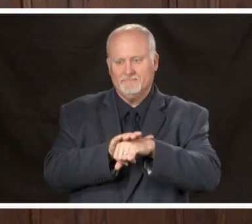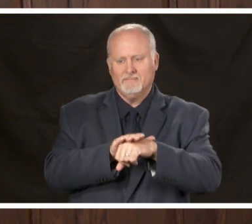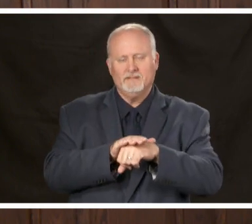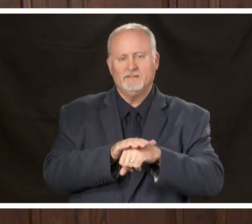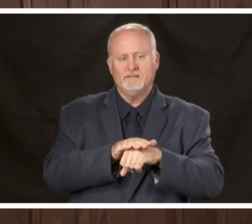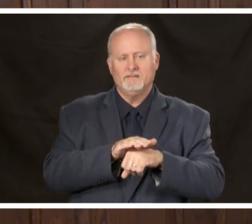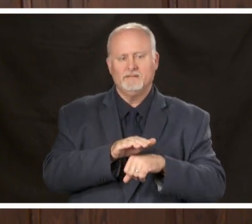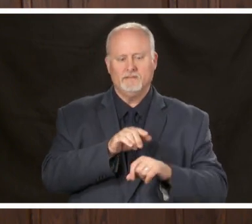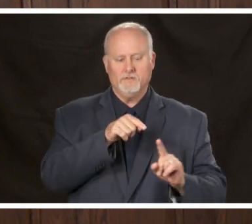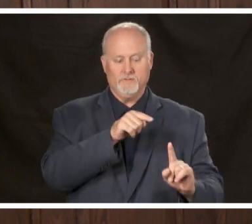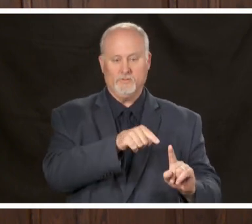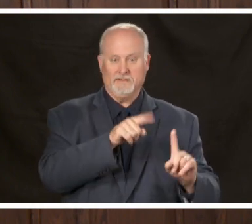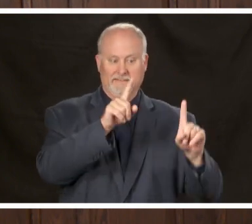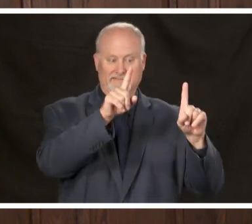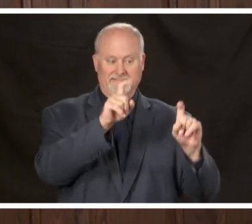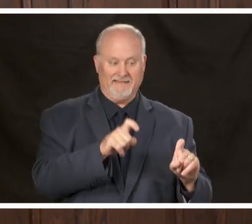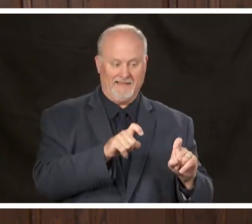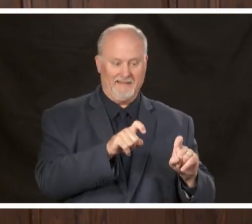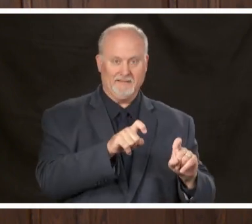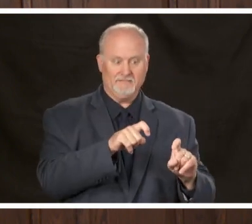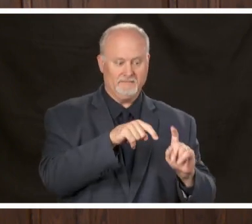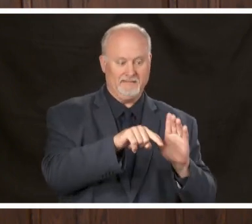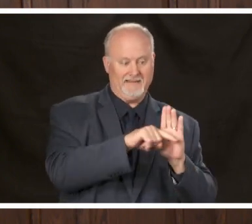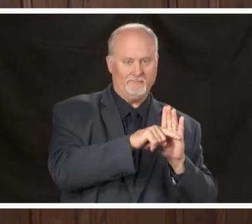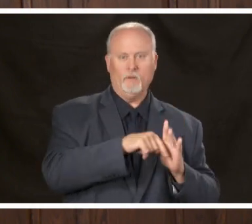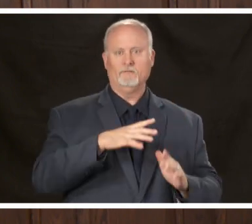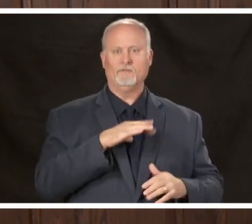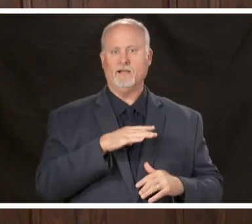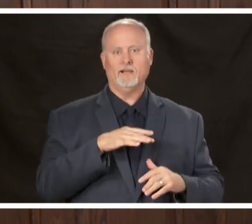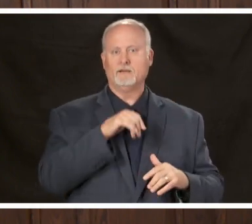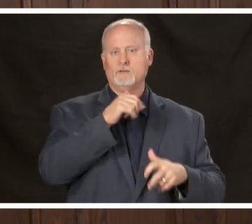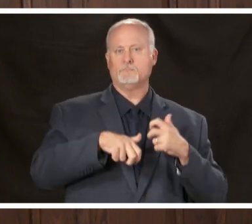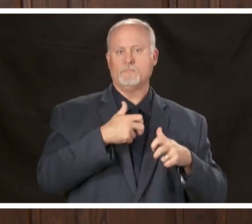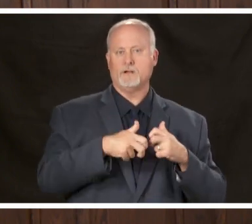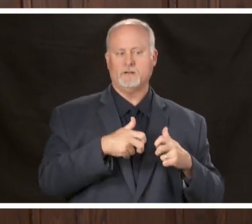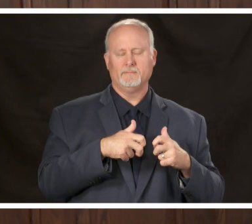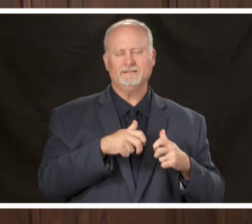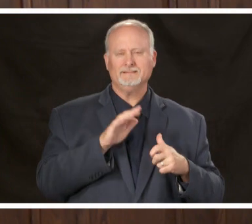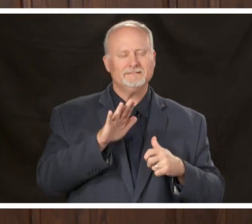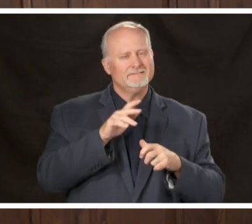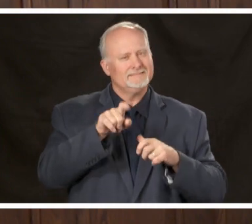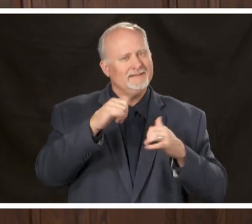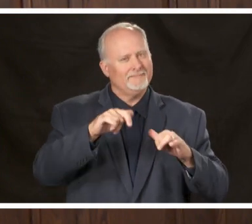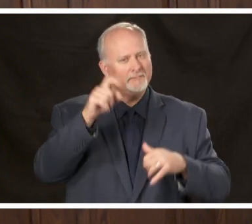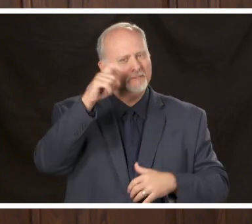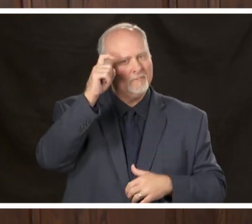confidence in test results as they make personal decisions getting a negative